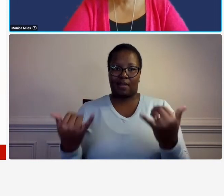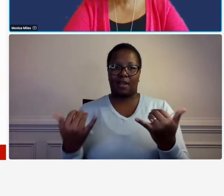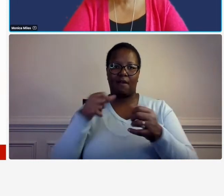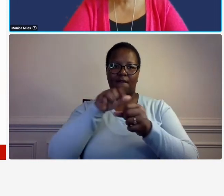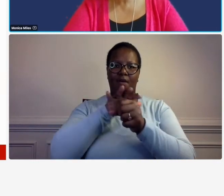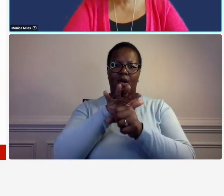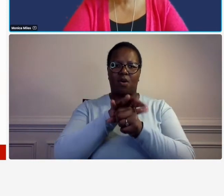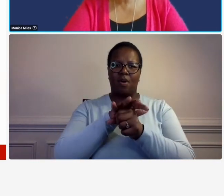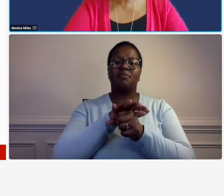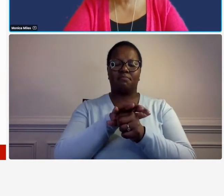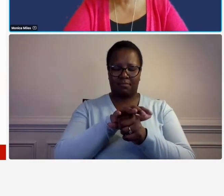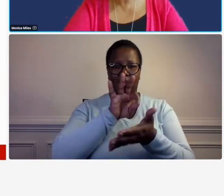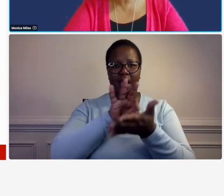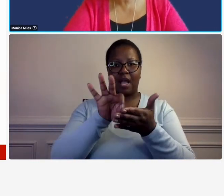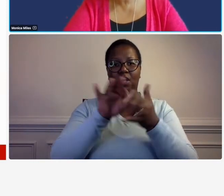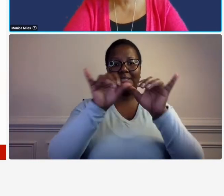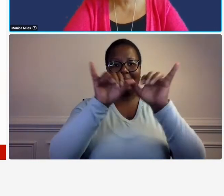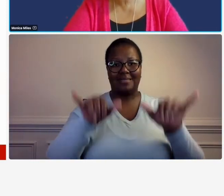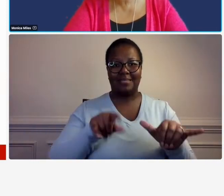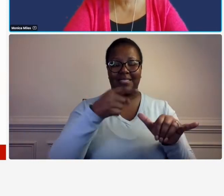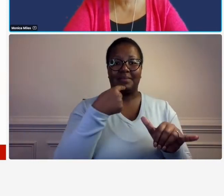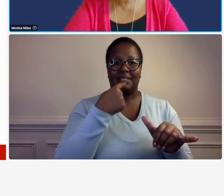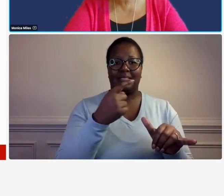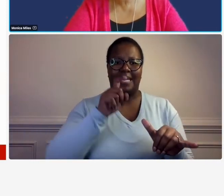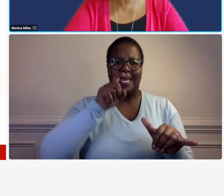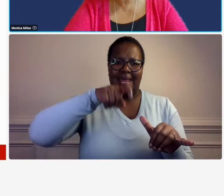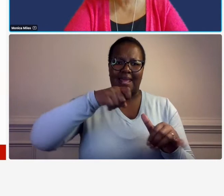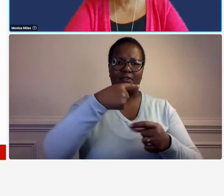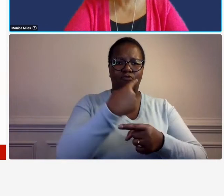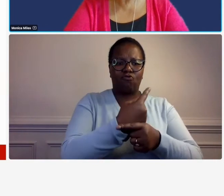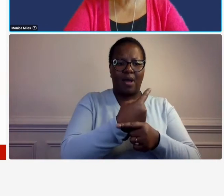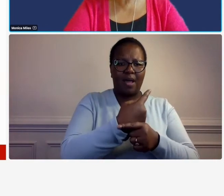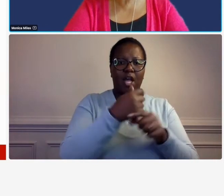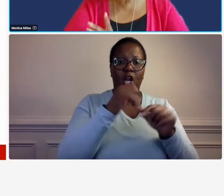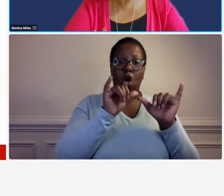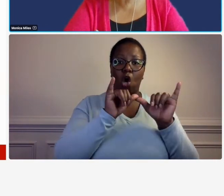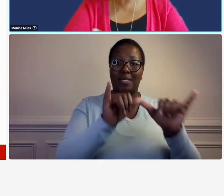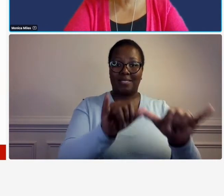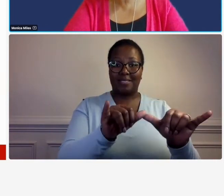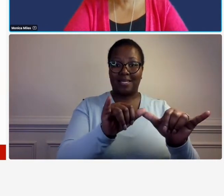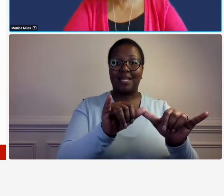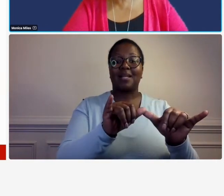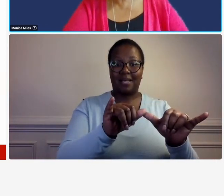is logical and consistent allocation of direct and indirect costs so the word logical we already know